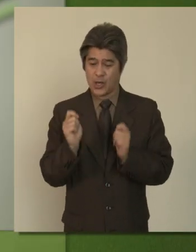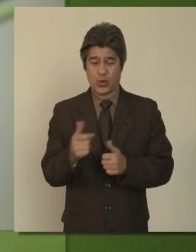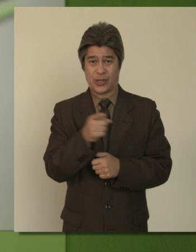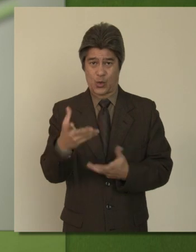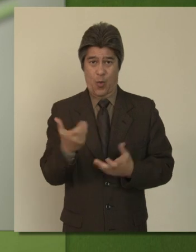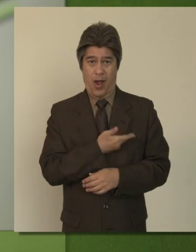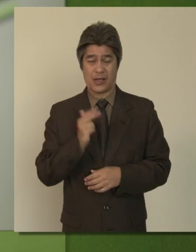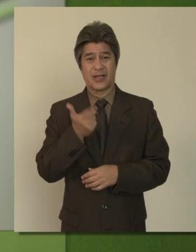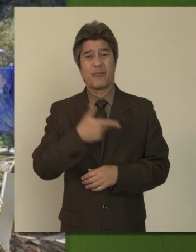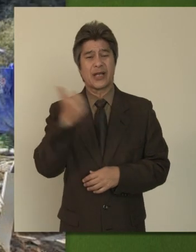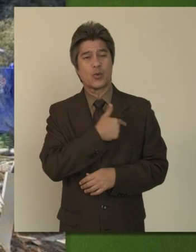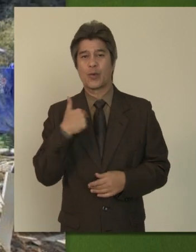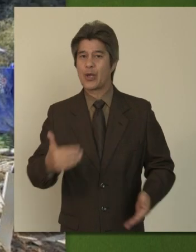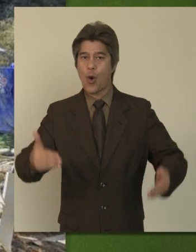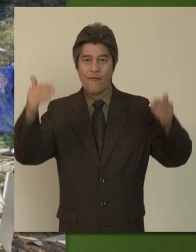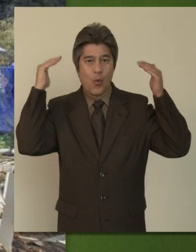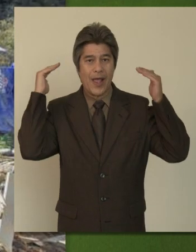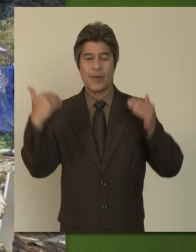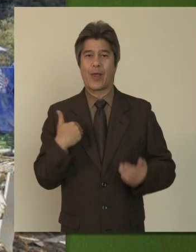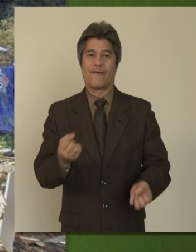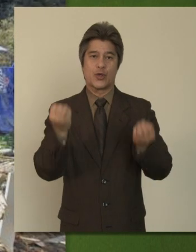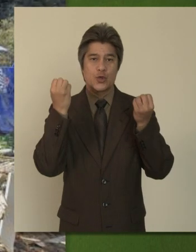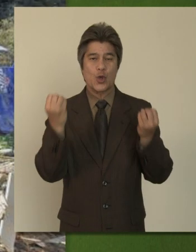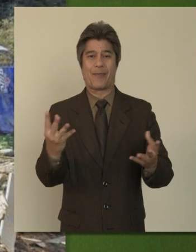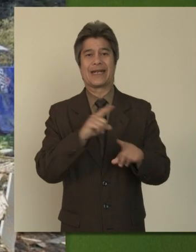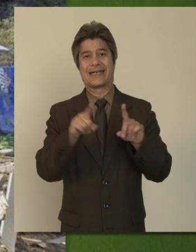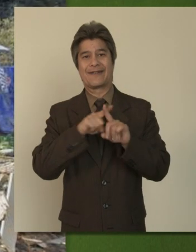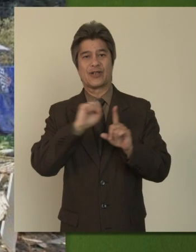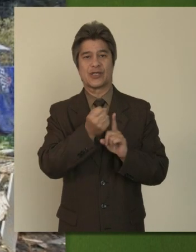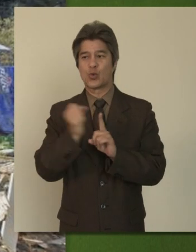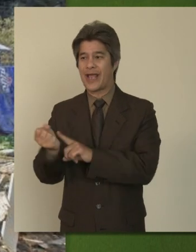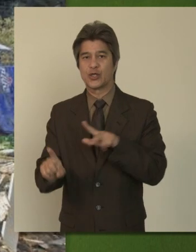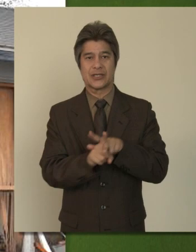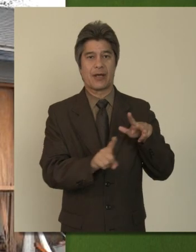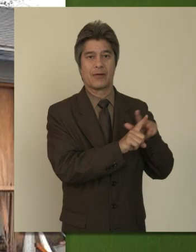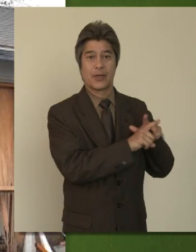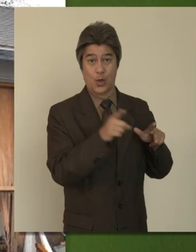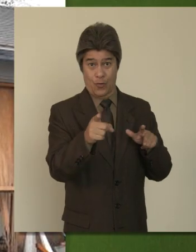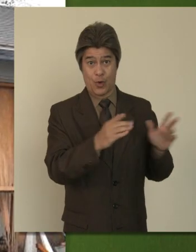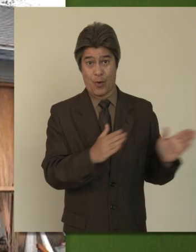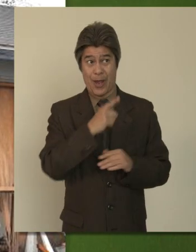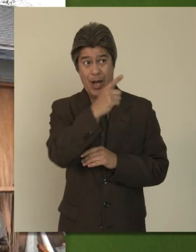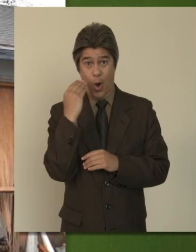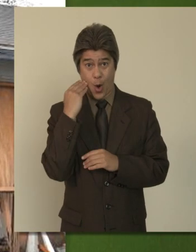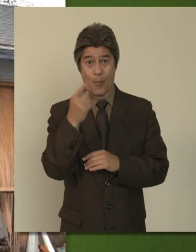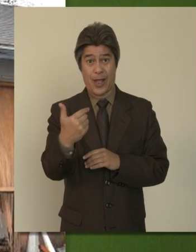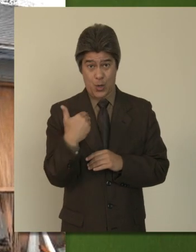out as quickly as you’d like us, because we’re going to be overwhelmed. We’re going to have so many different situations at hand. So if you are